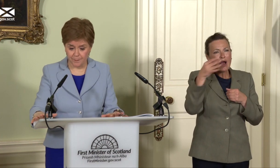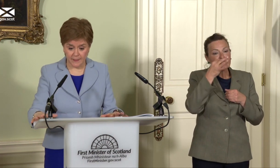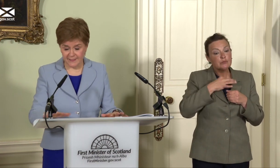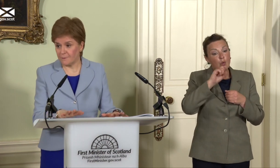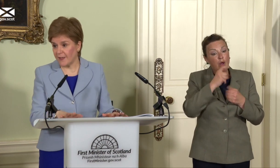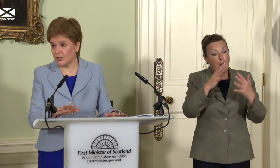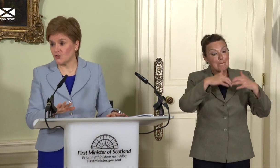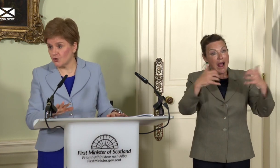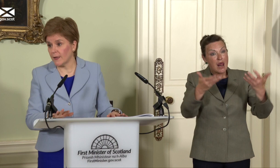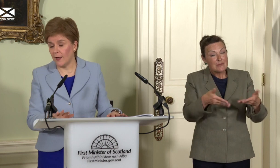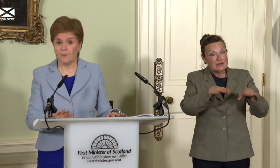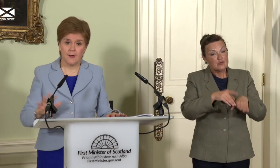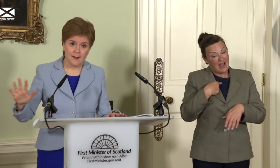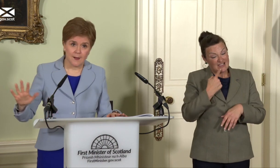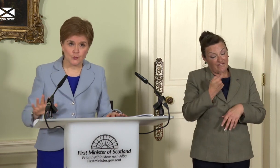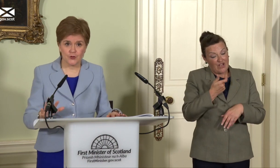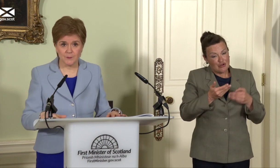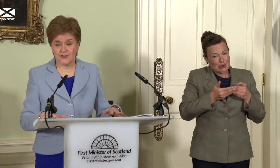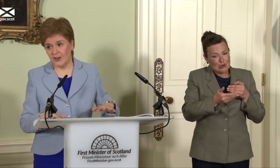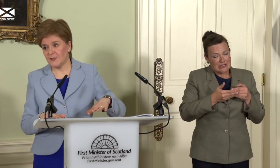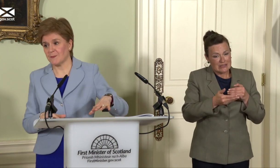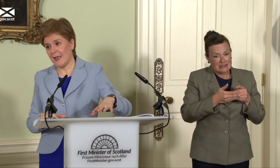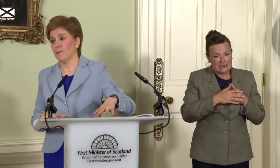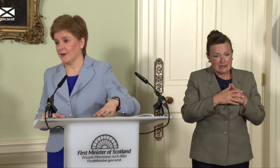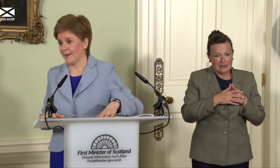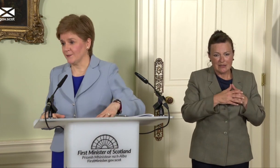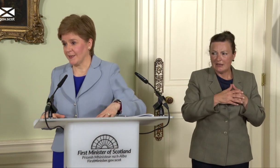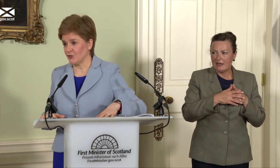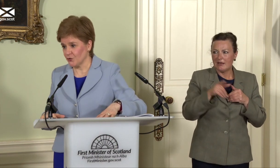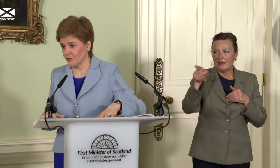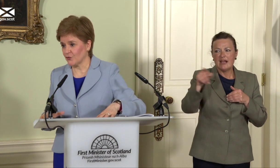I said very soon – I’m not sure I would describe September as very soon, so you